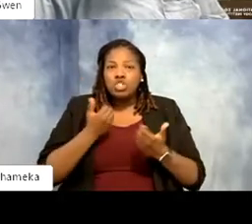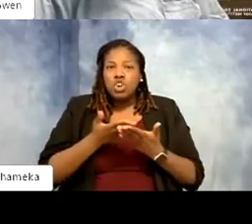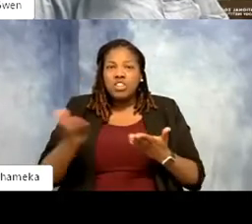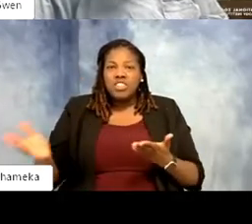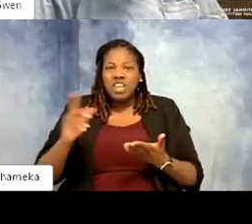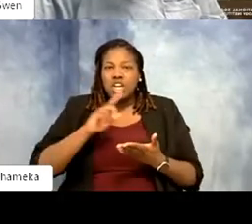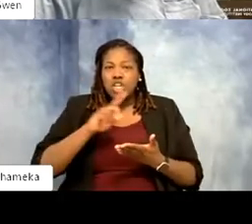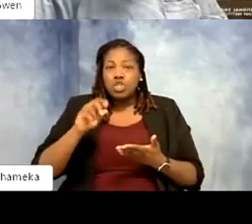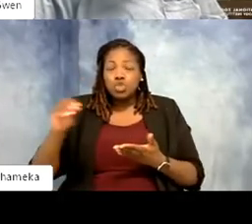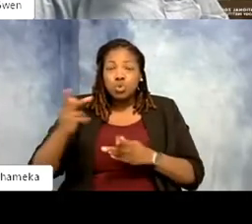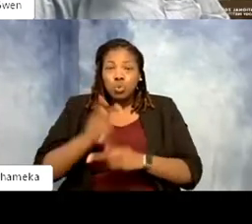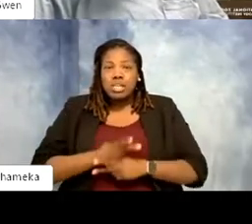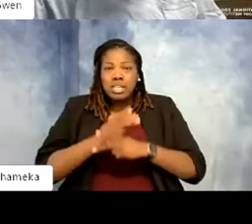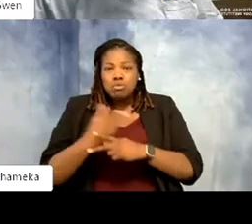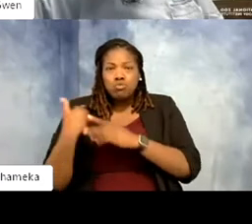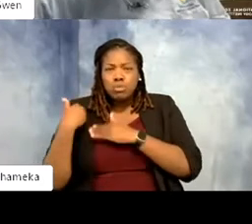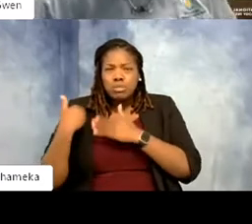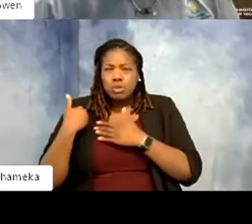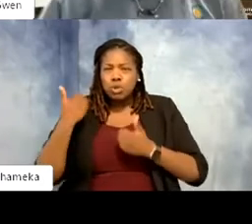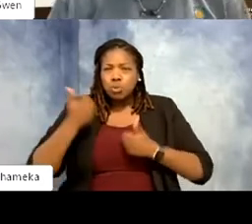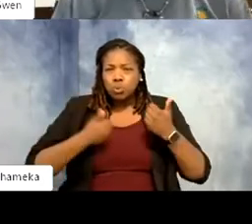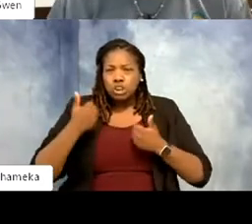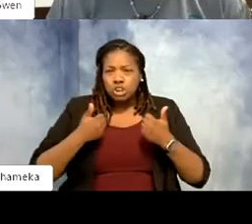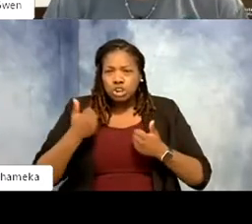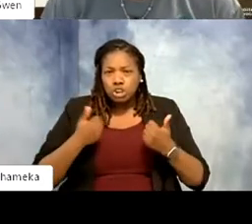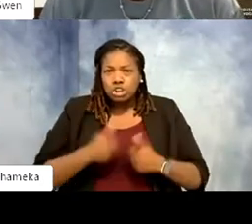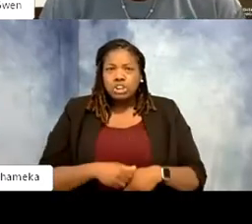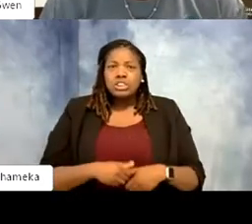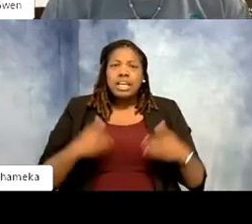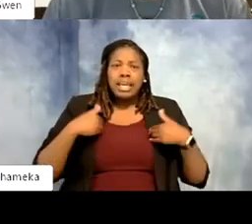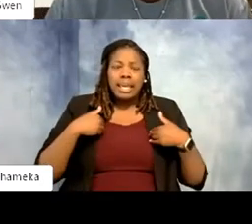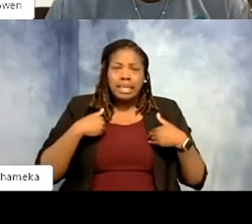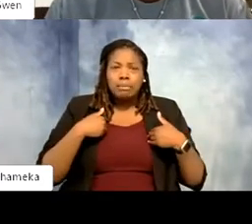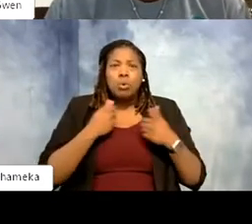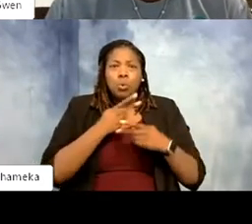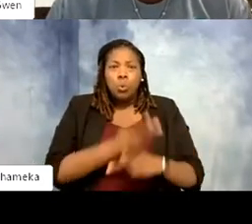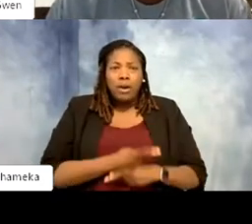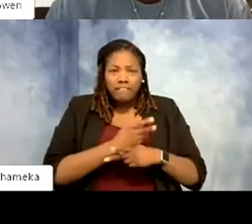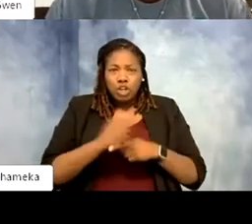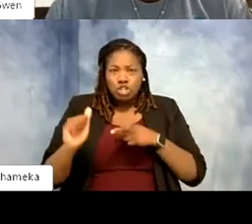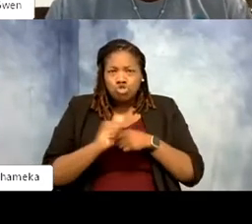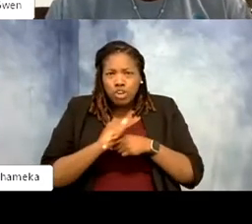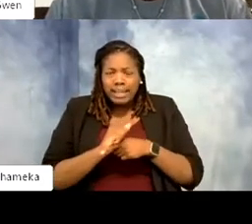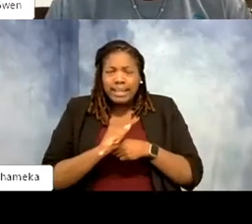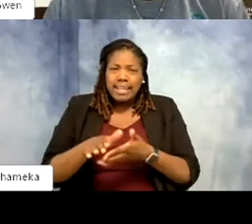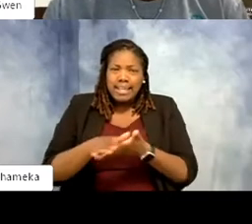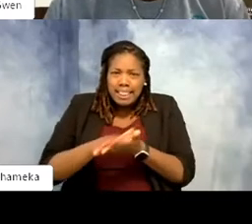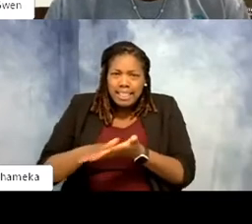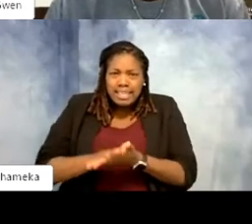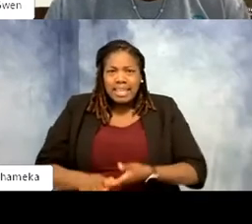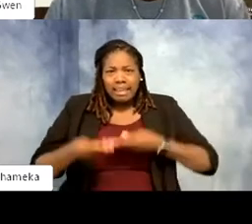are responsible for? Potentially animal welfare, training, cleaning, feeding, encouraging breeding,